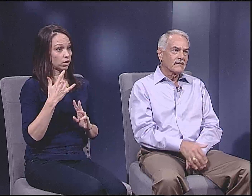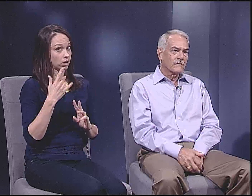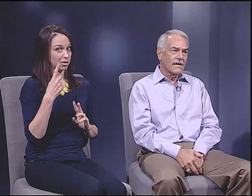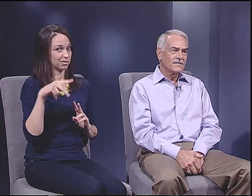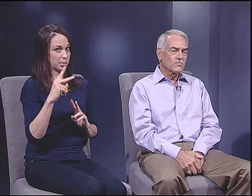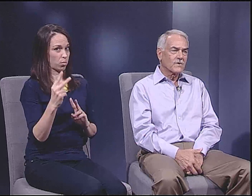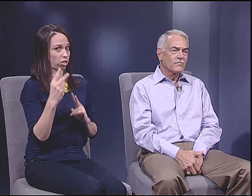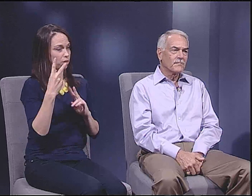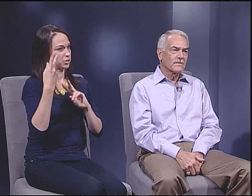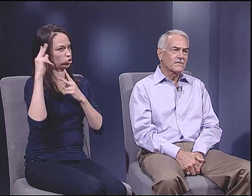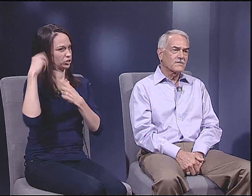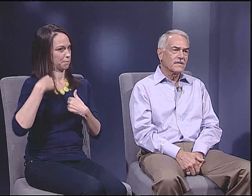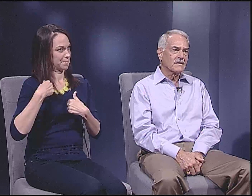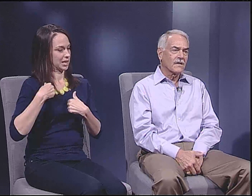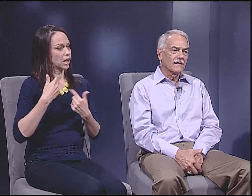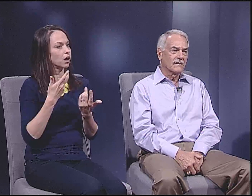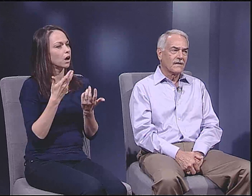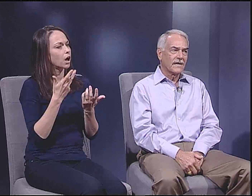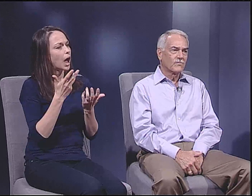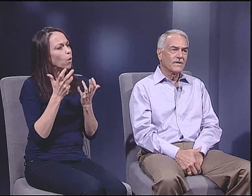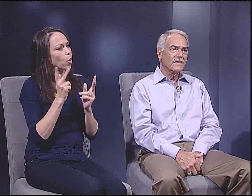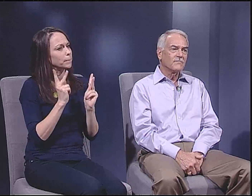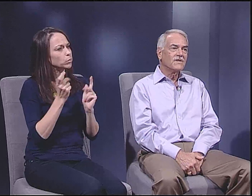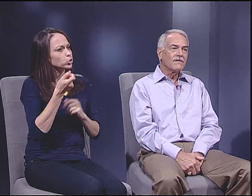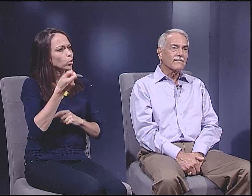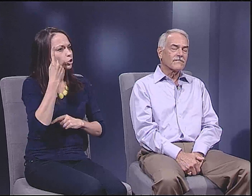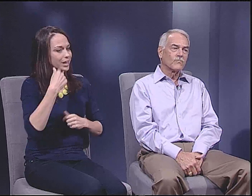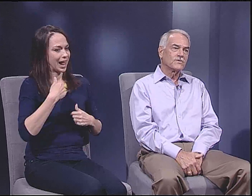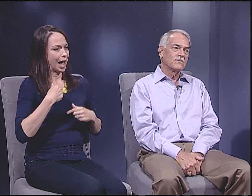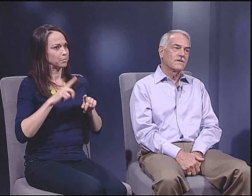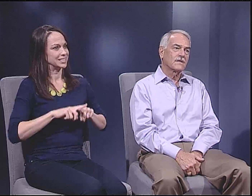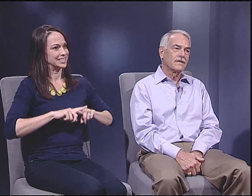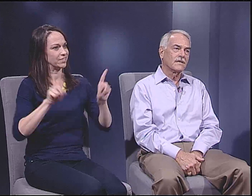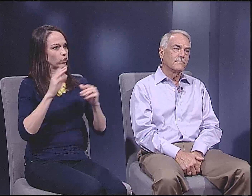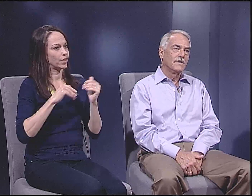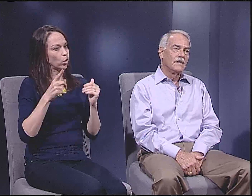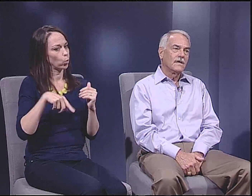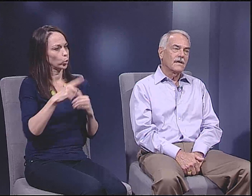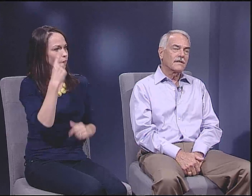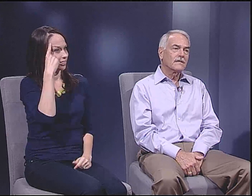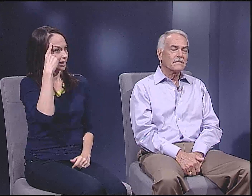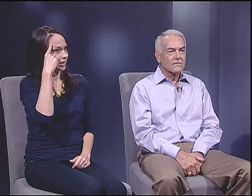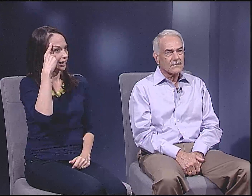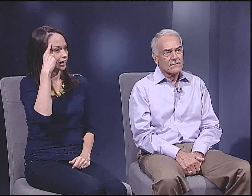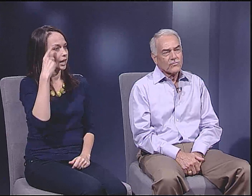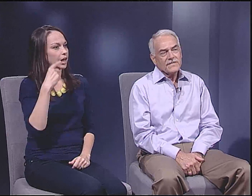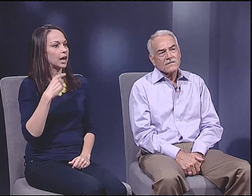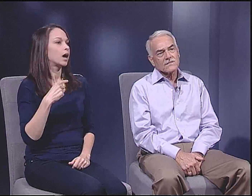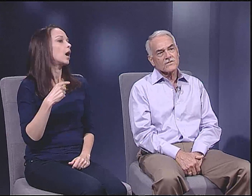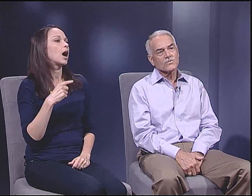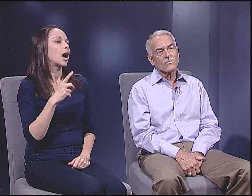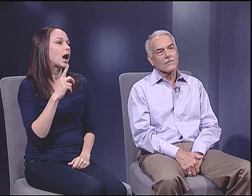who was misunderstood, that I just wanted people to understand. I really am different from what you think I am.